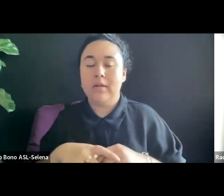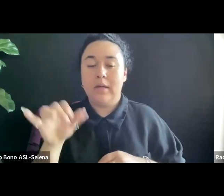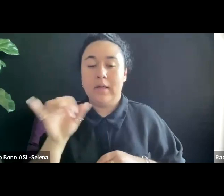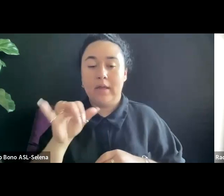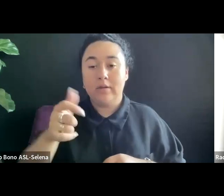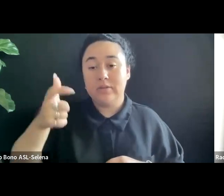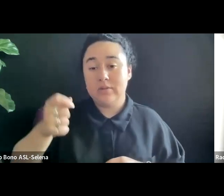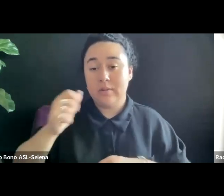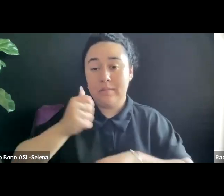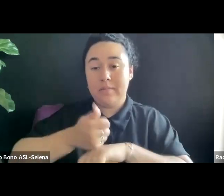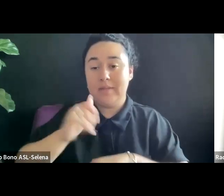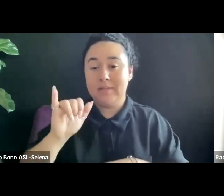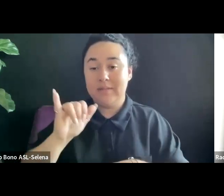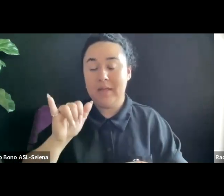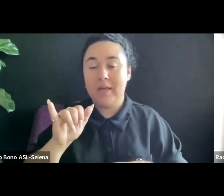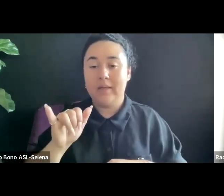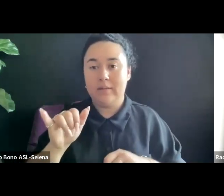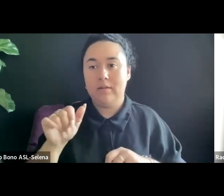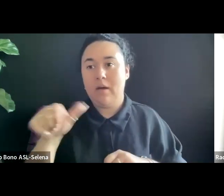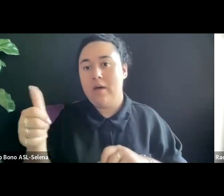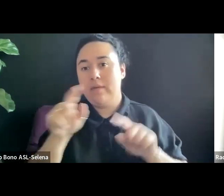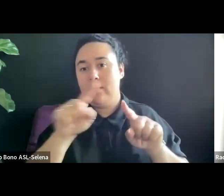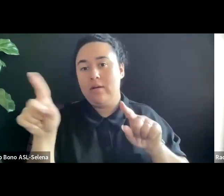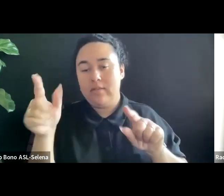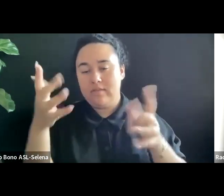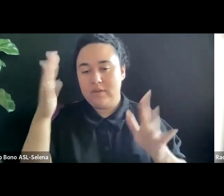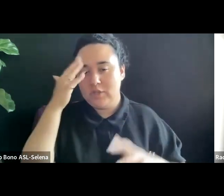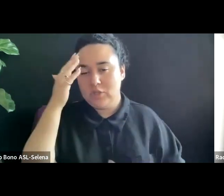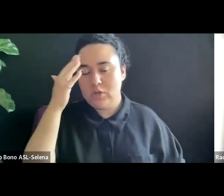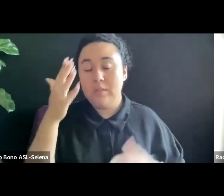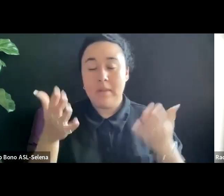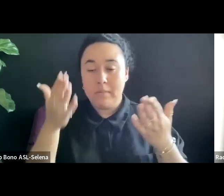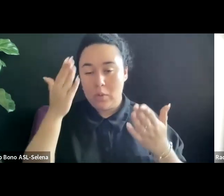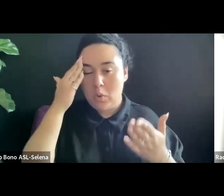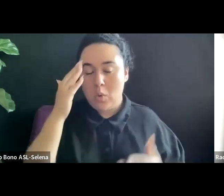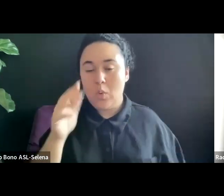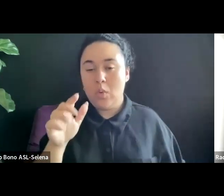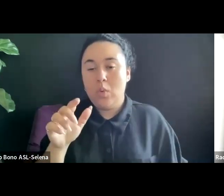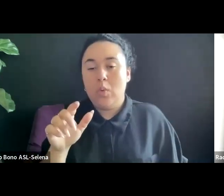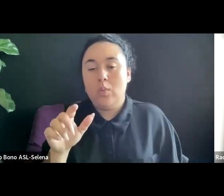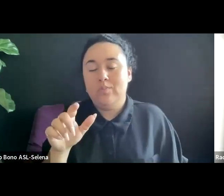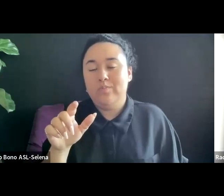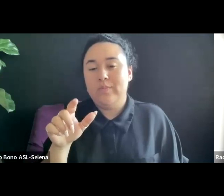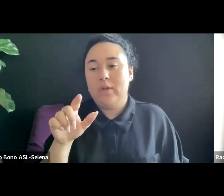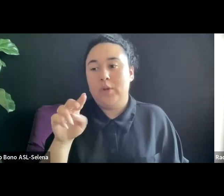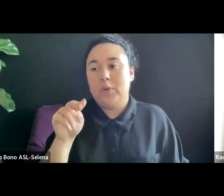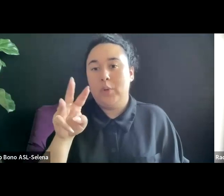AS YOU MAY ALREADY KNOW FROM THE NEWS STORIES GLOBAL PLAYERS ARE NOT BUYING CONTENT LIKE THEY USED